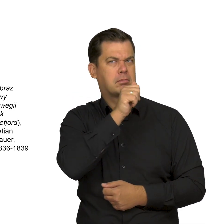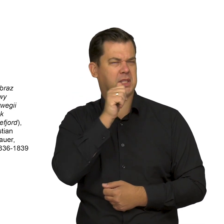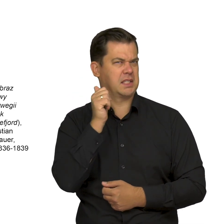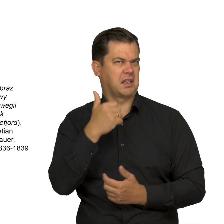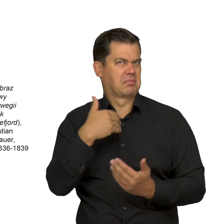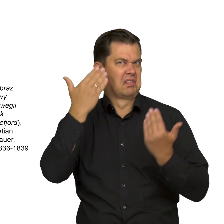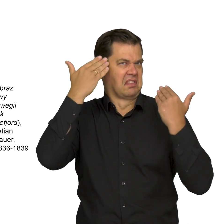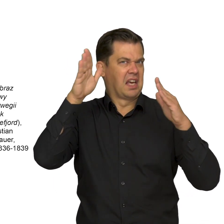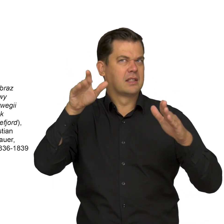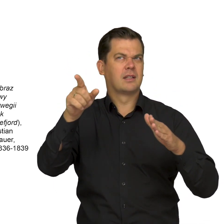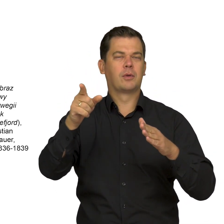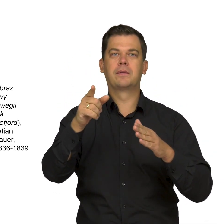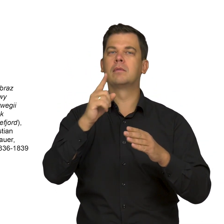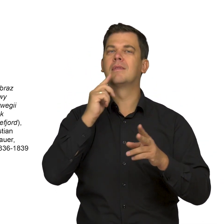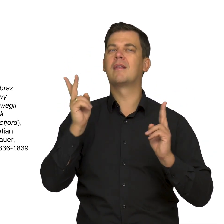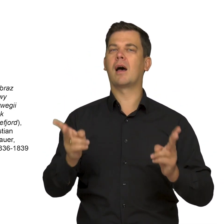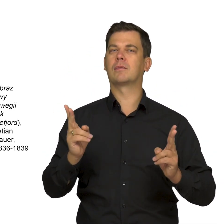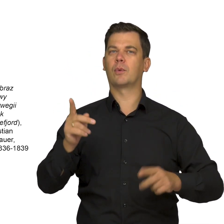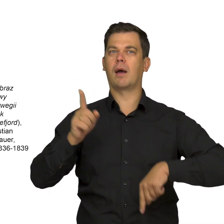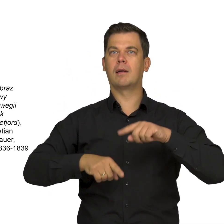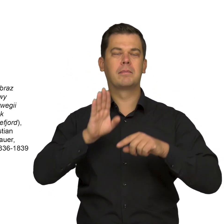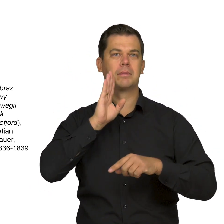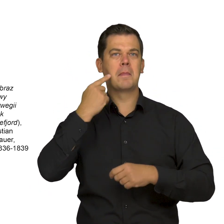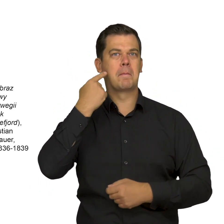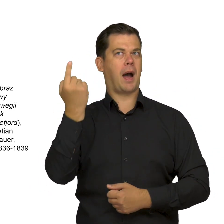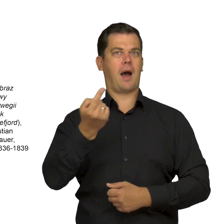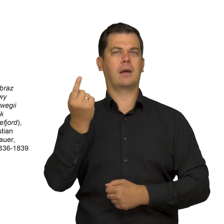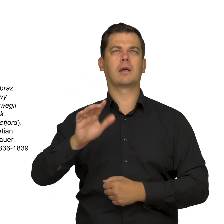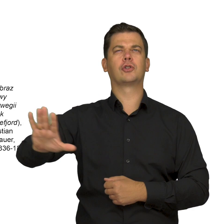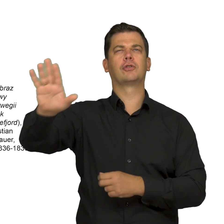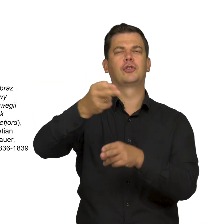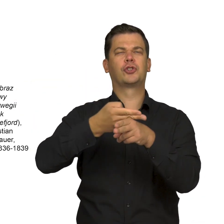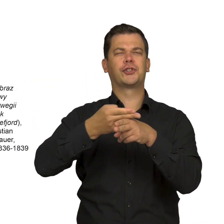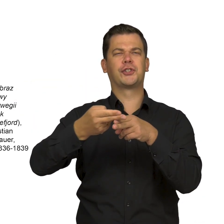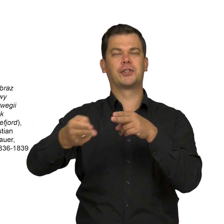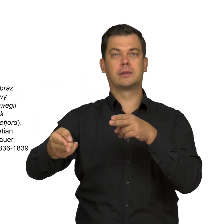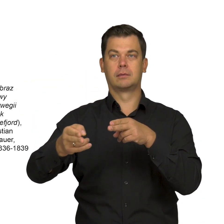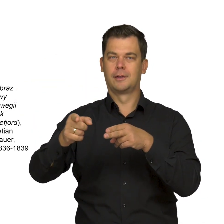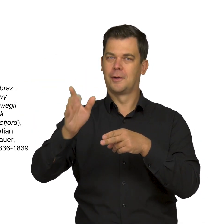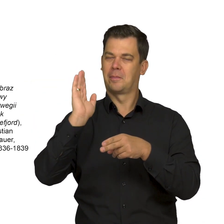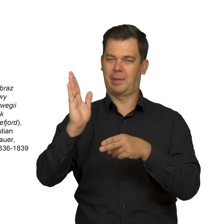and almost fairy-tale in character. This impression was often copied,